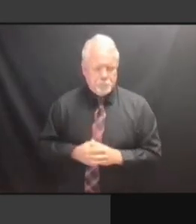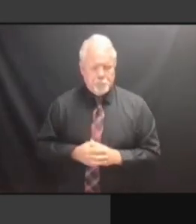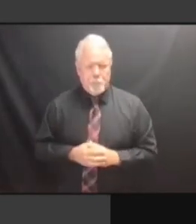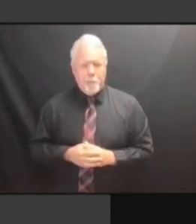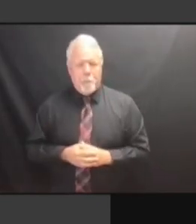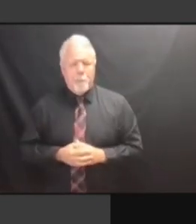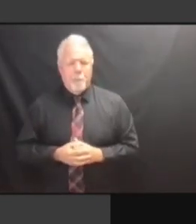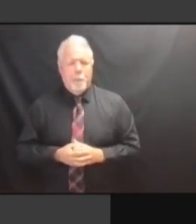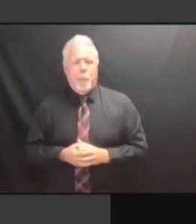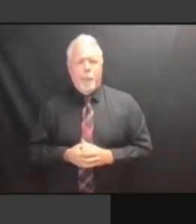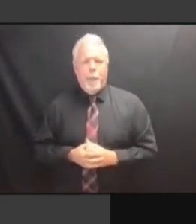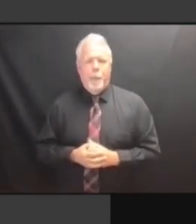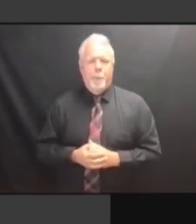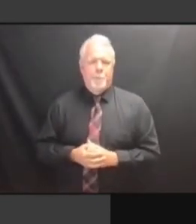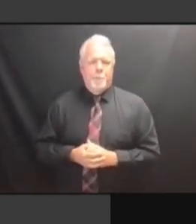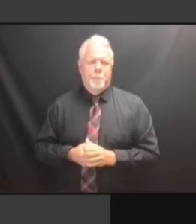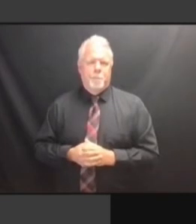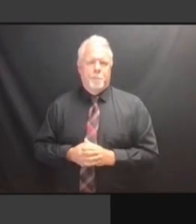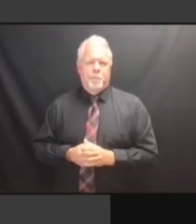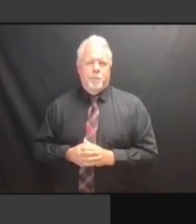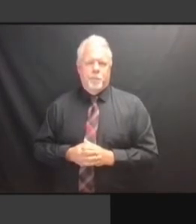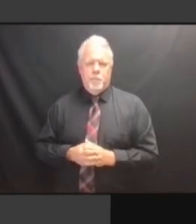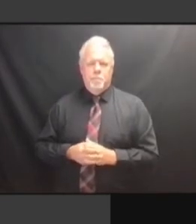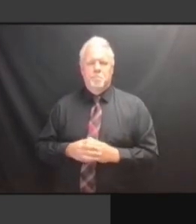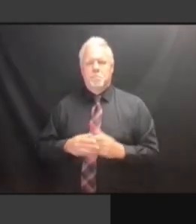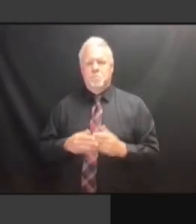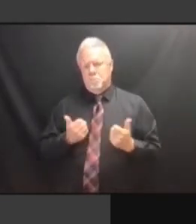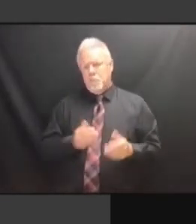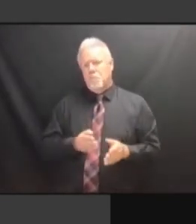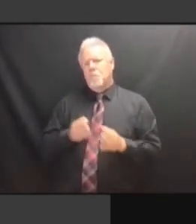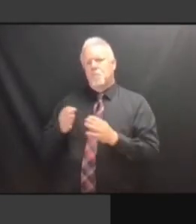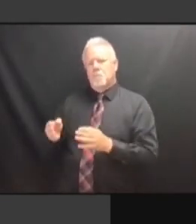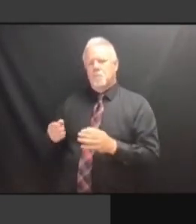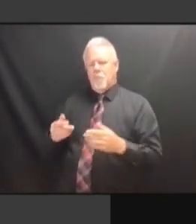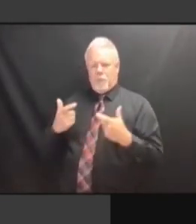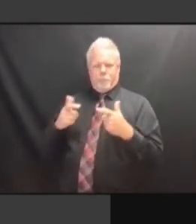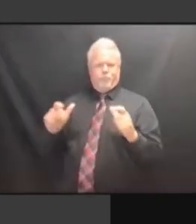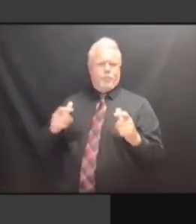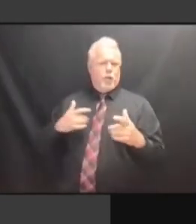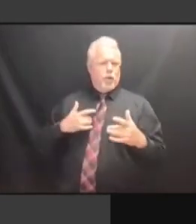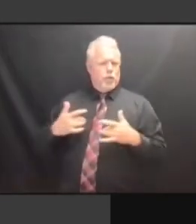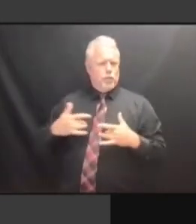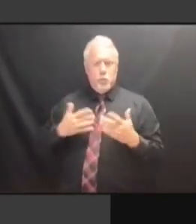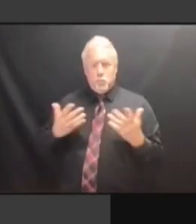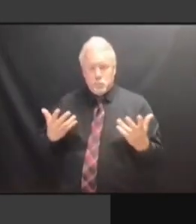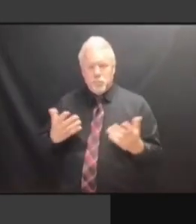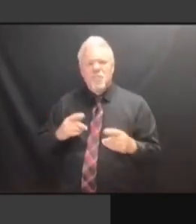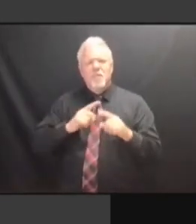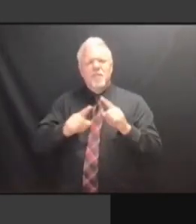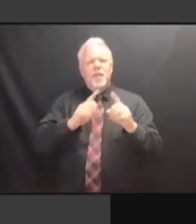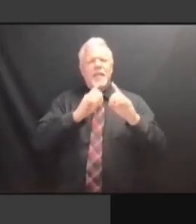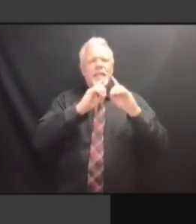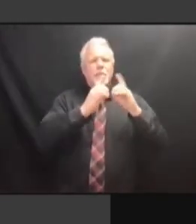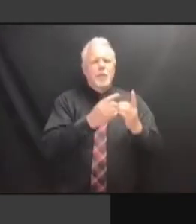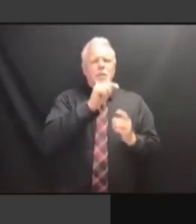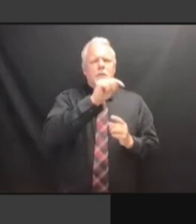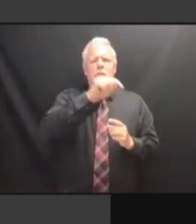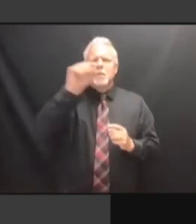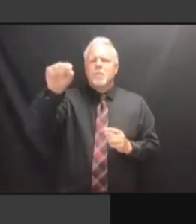ANOMALY IS NOT JUST THAT THESE DISTRICTS HAD A HIGHER RATE OF DISTRICTS HAD A HIGHER RATE OF DISTRICTS HAD A HIGHER RATE OF UNDERVOTES DISTRICTS HAD A HIGHER RATE OF UNDERVOTES THAN DISTRICTS HAD A HIGHER RATE OF UNDERVOTES THAN ADJACENT UNDERVOTES THAN ADJACENT UNDERVOTES THAN ADJACENT DISTRICTS, UNDERVOTES THAN ADJACENT DISTRICTS, WHICH UNDERVOTES THAN ADJACENT DISTRICTS, WHICH IS UNDERVOTES THAN ADJACENT DISTRICTS, WHICH IS THE DISTRICTS, WHICH IS THE DISTRICTS, WHICH IS THE FUNDAMENTAL DISTRICTS, WHICH IS THE FUNDAMENTAL THING DISTRICTS, WHICH IS THE FUNDAMENTAL THING THAT DISTRICTS, WHICH IS THE FUNDAMENTAL THING THAT POINTS FUNDAMENTAL THING THAT POINTS FUNDAMENTAL THING THAT POINTS THIS FUNDAMENTAL THING THAT POINTS THIS OUT. THIS OUT. THIS OUT. BUT THIS OUT. BUT WESTCHESTER